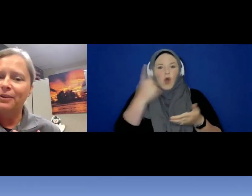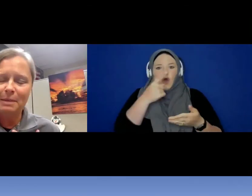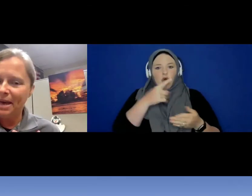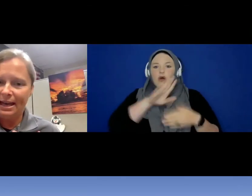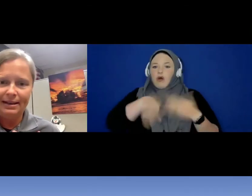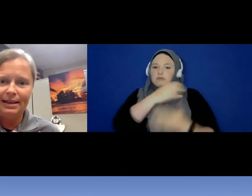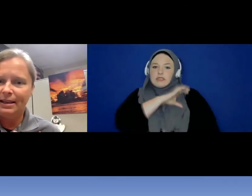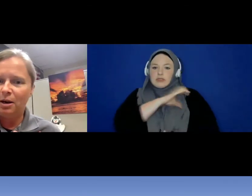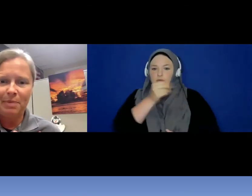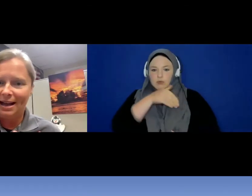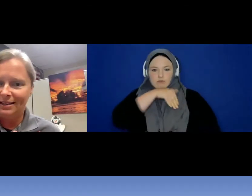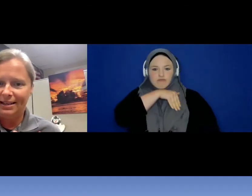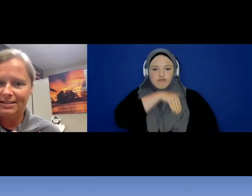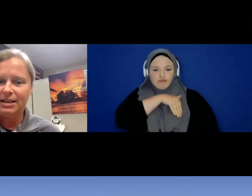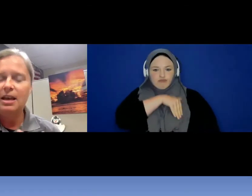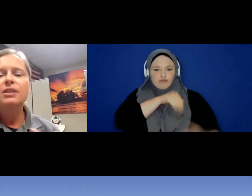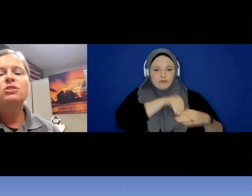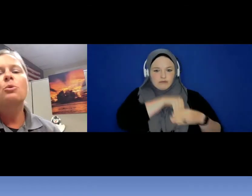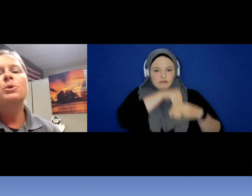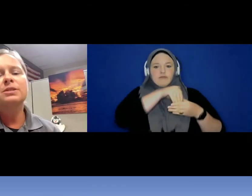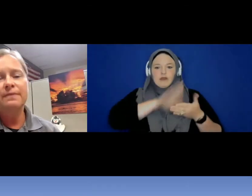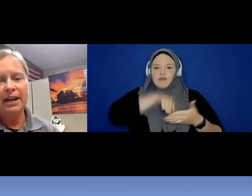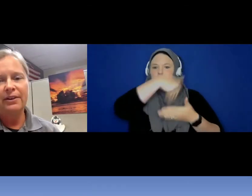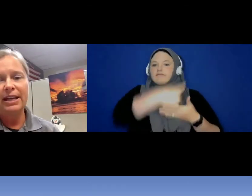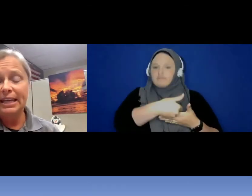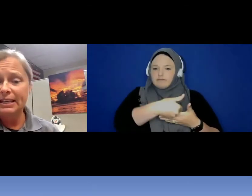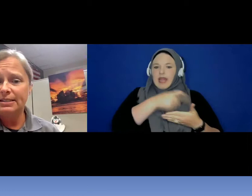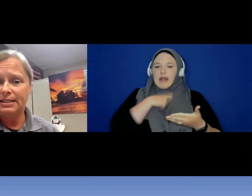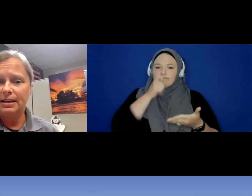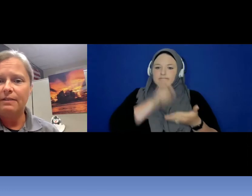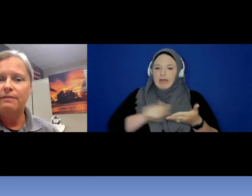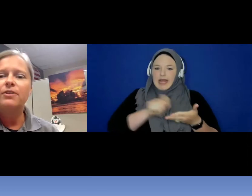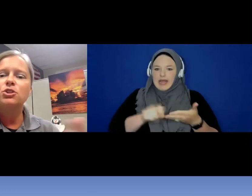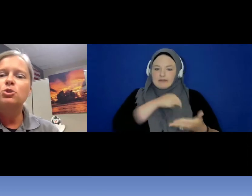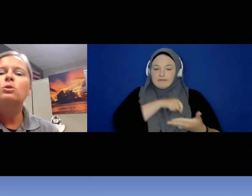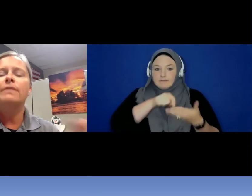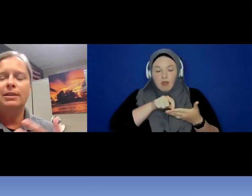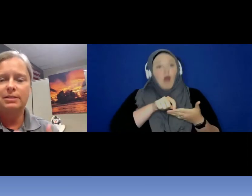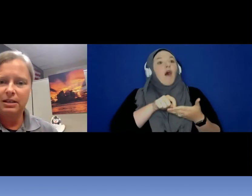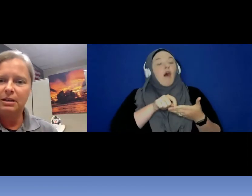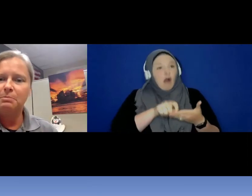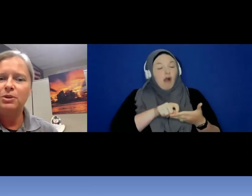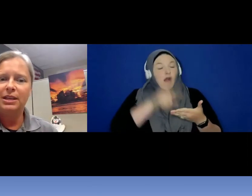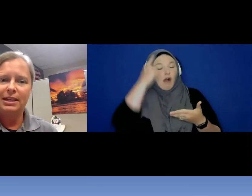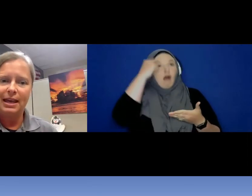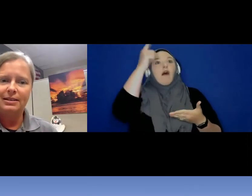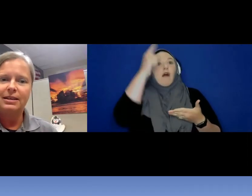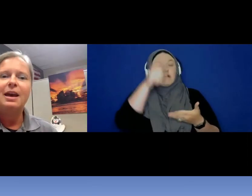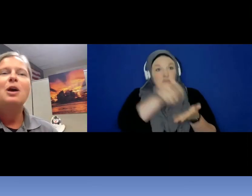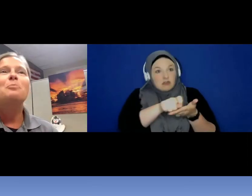a pen in our pocket. So it was very easy for the two of us to communicate